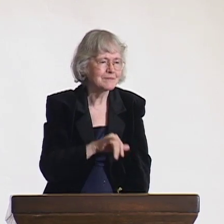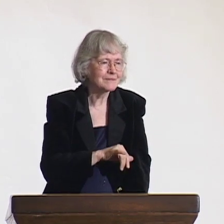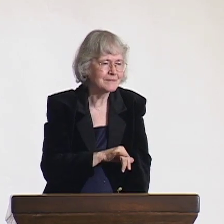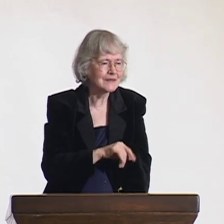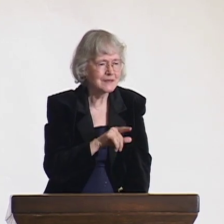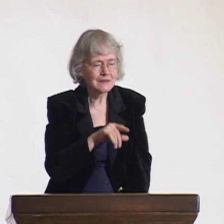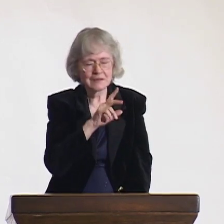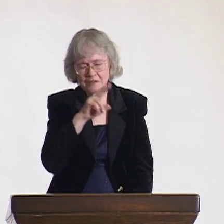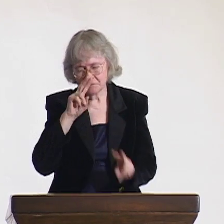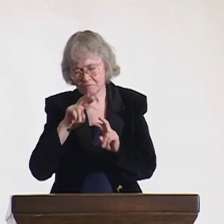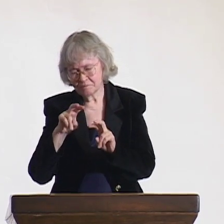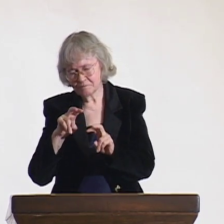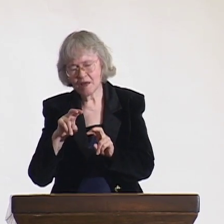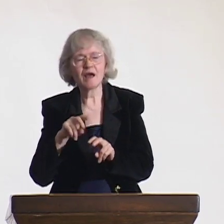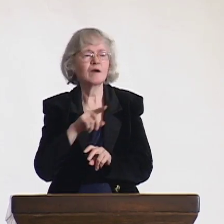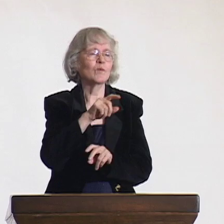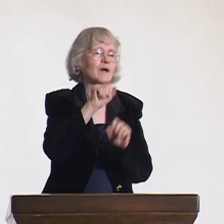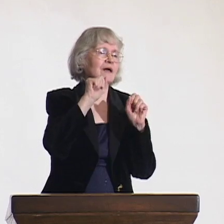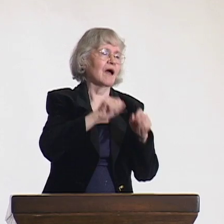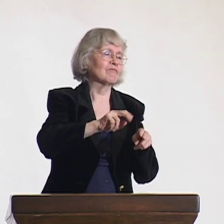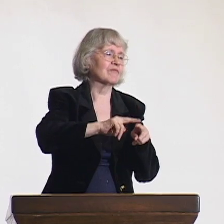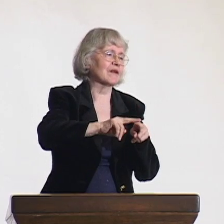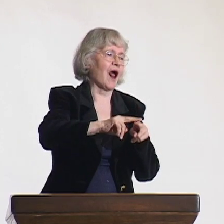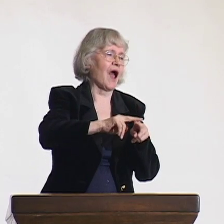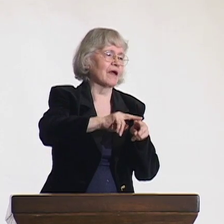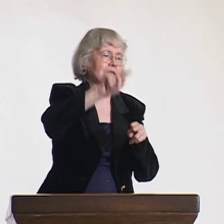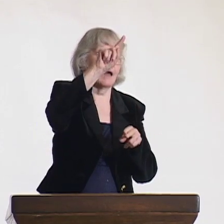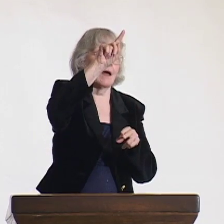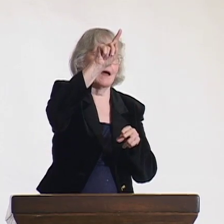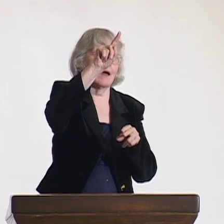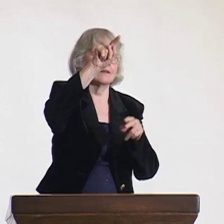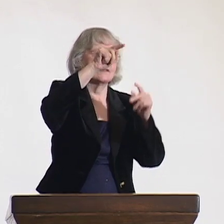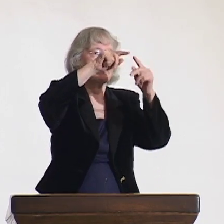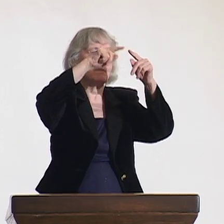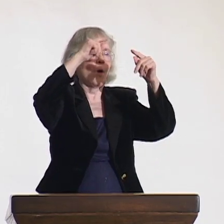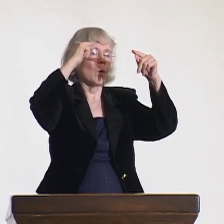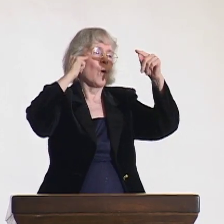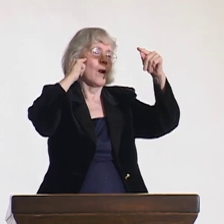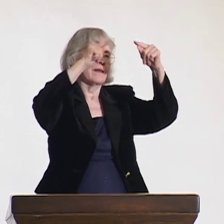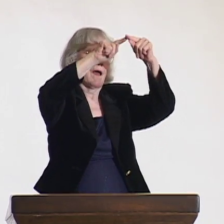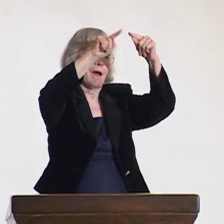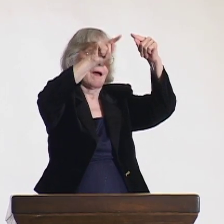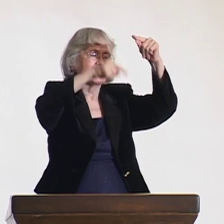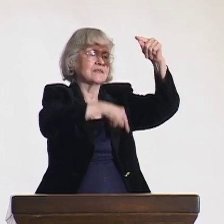he decided to travel by train, which would take several days.